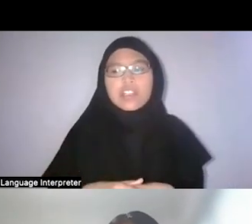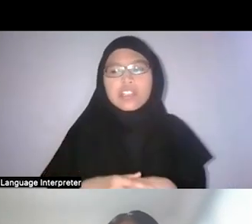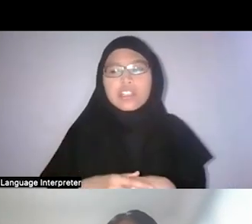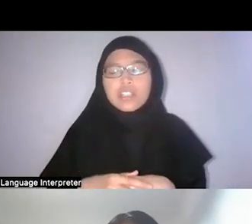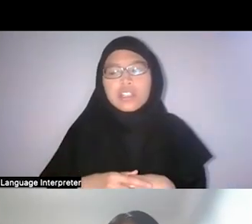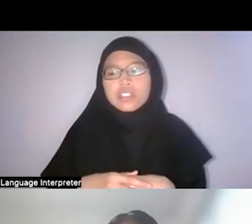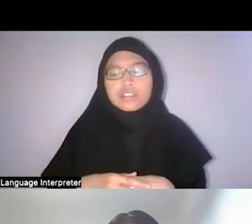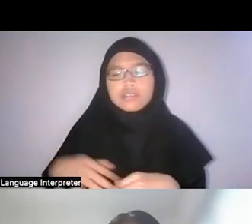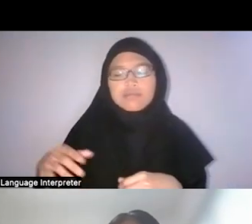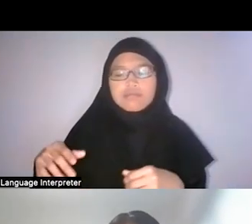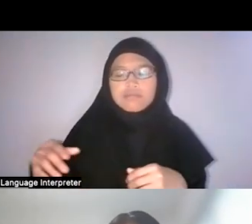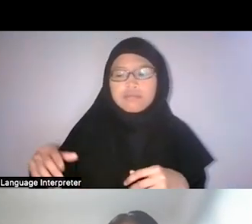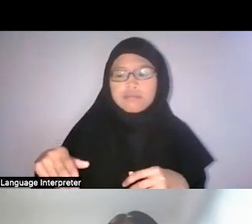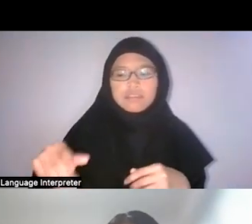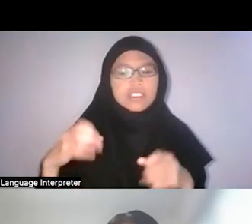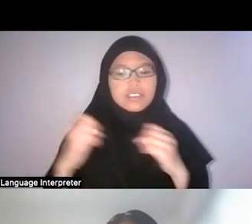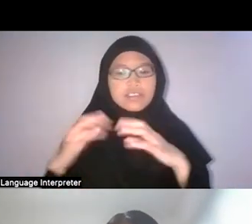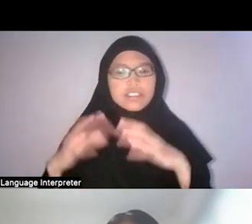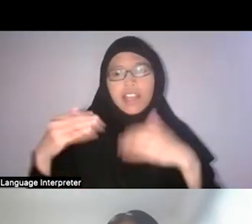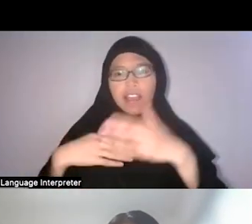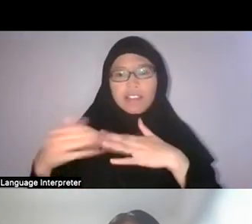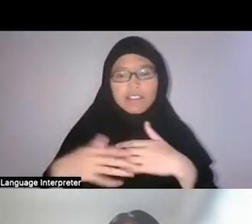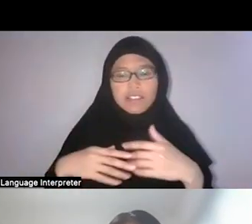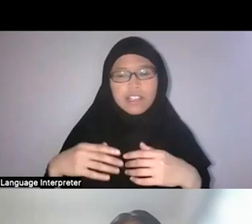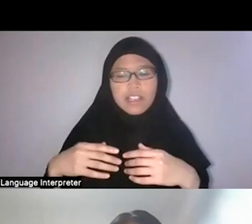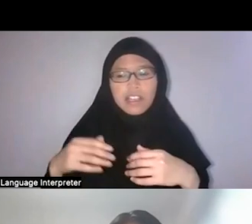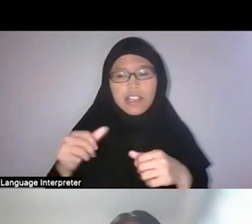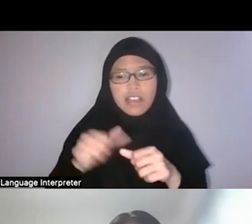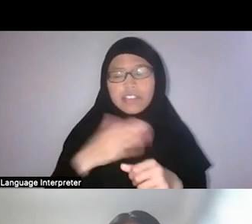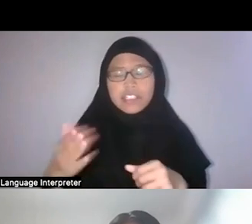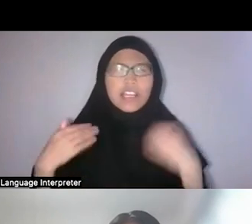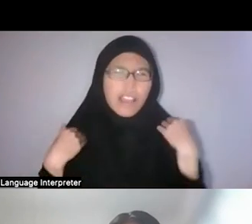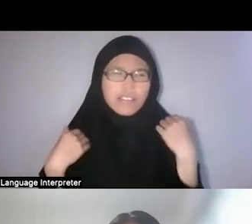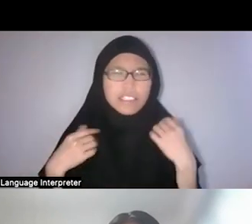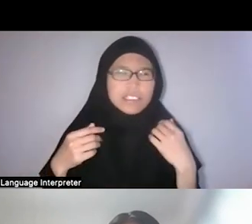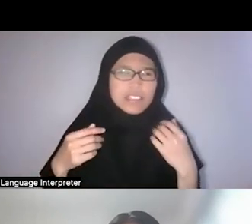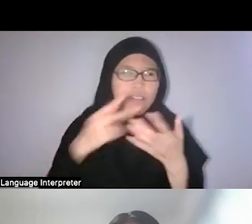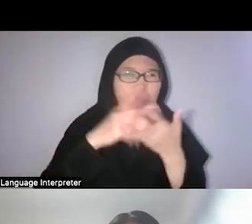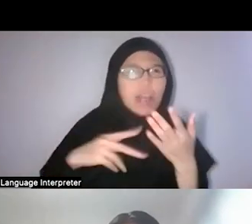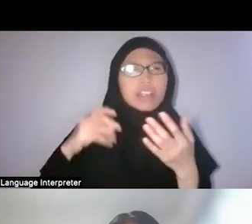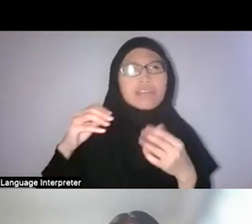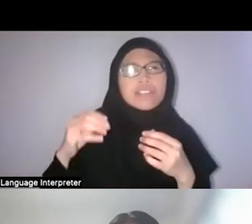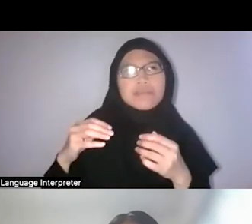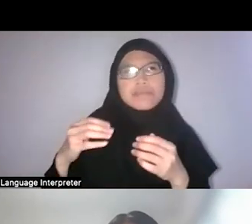Everything is so… There’s an element of design in the way our environment has been built up.